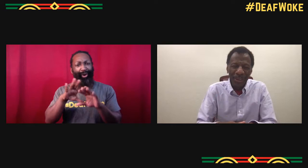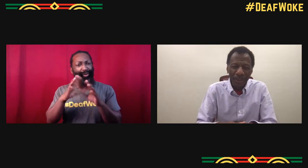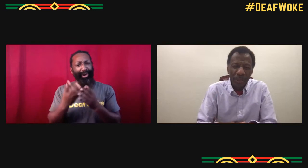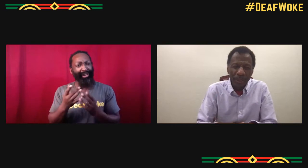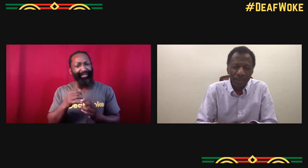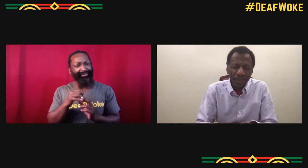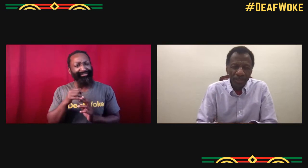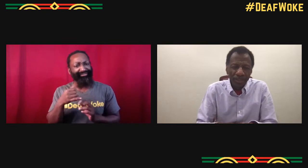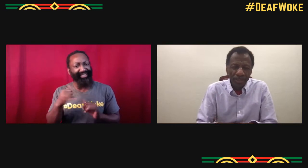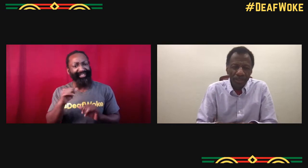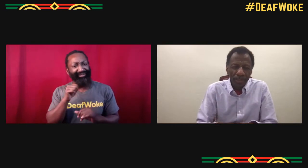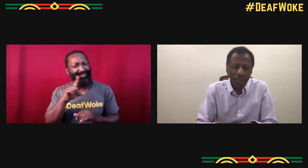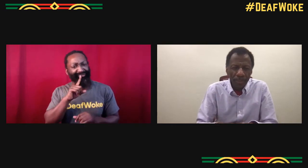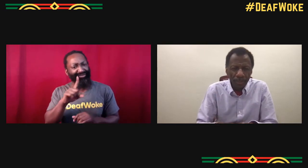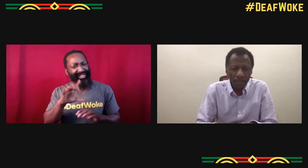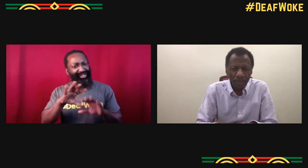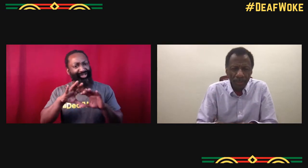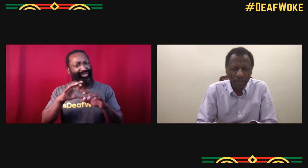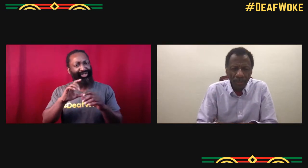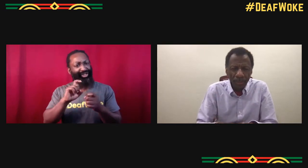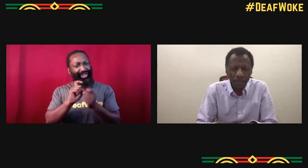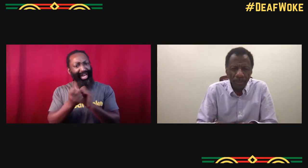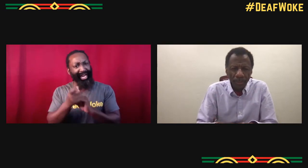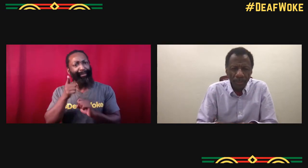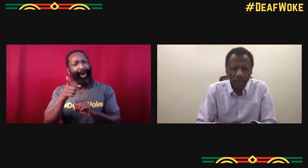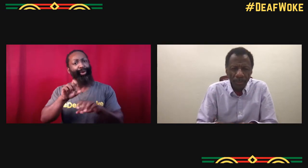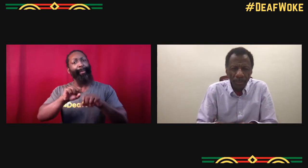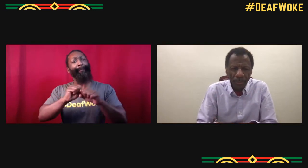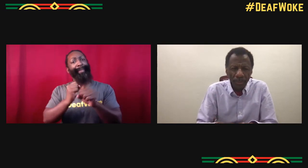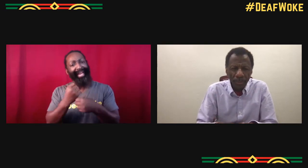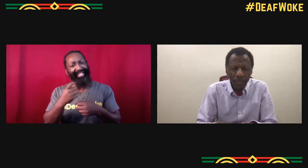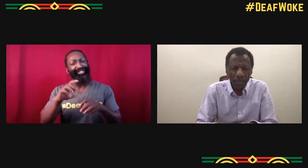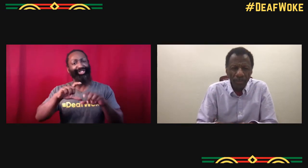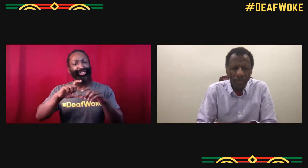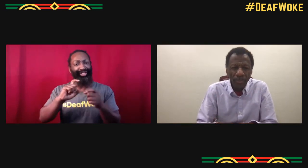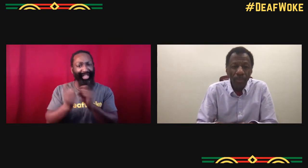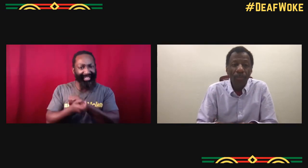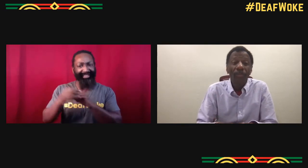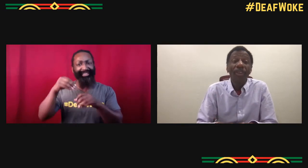but it's like when you get out into the world, something changes.